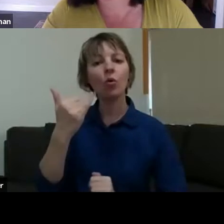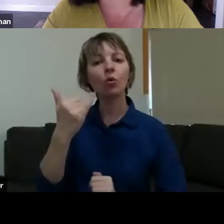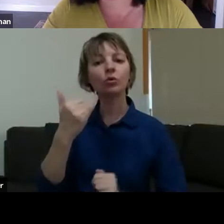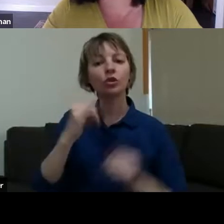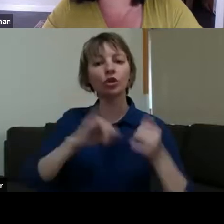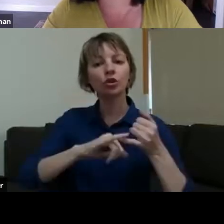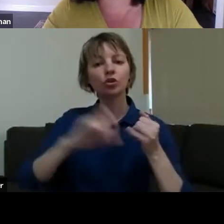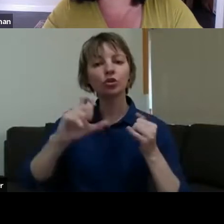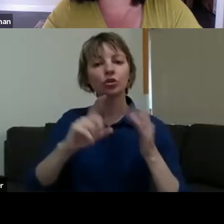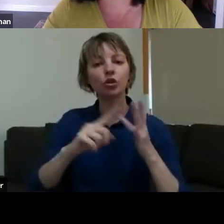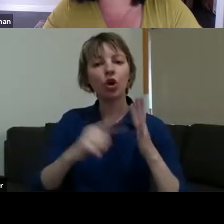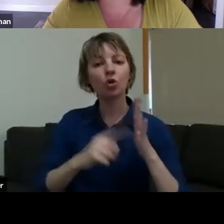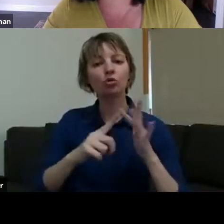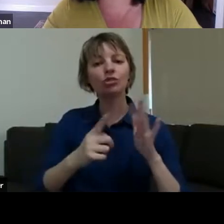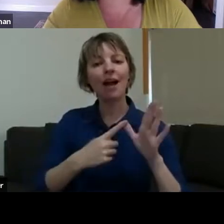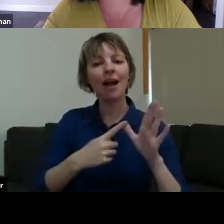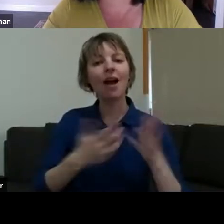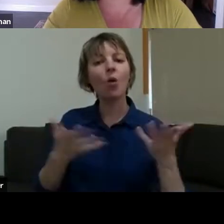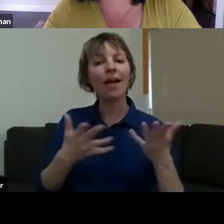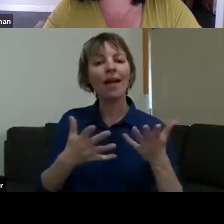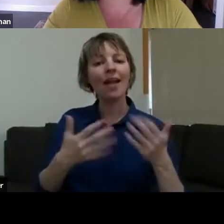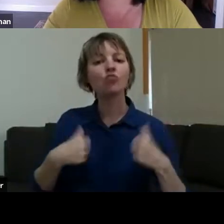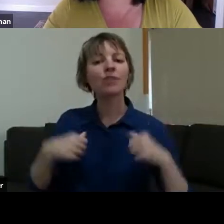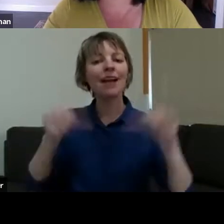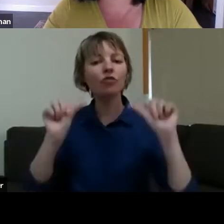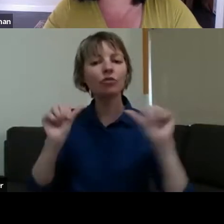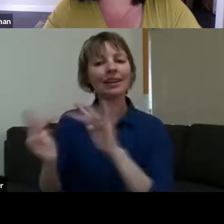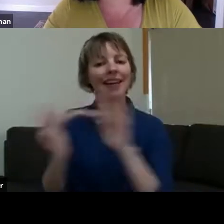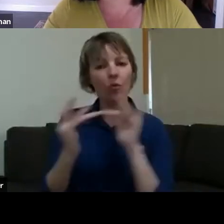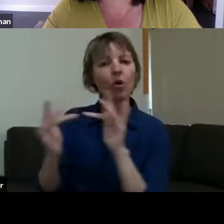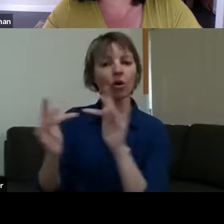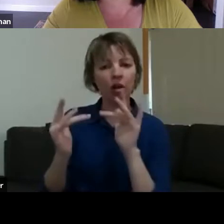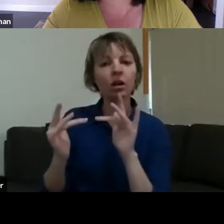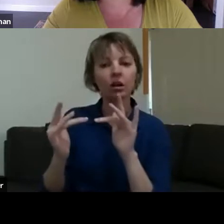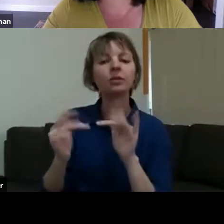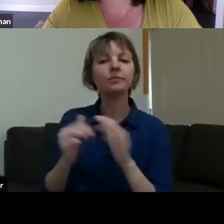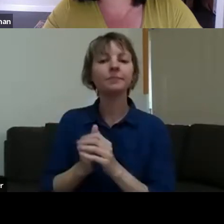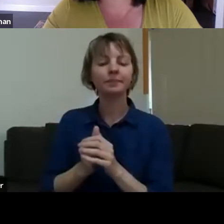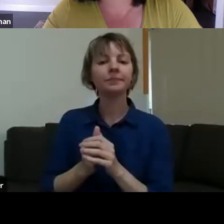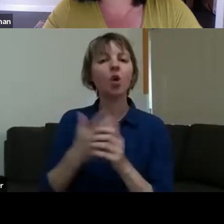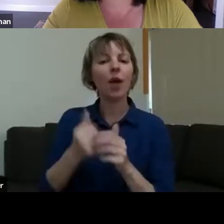phone to Scotia at Creative Recovery Network. We really had that creative